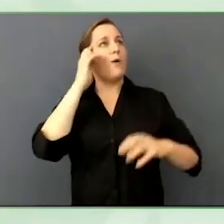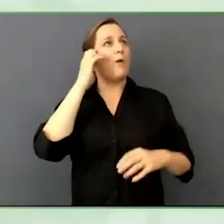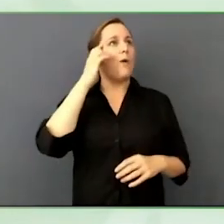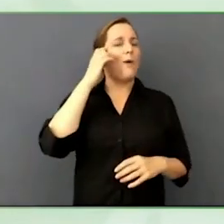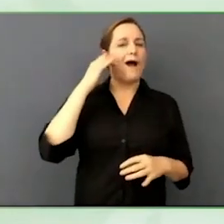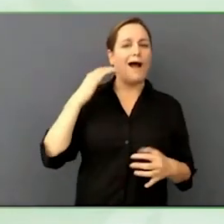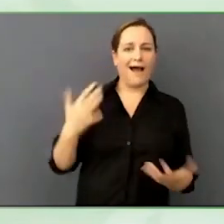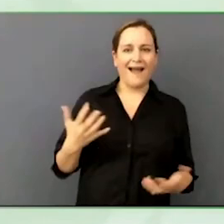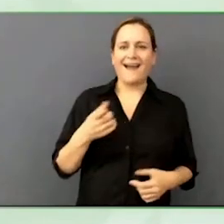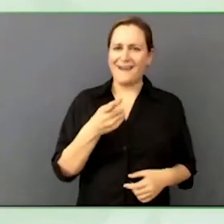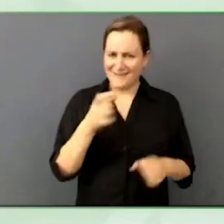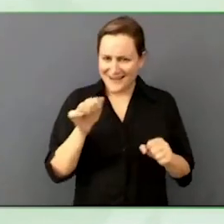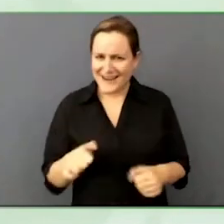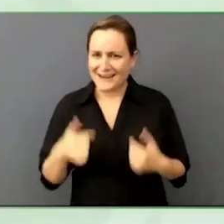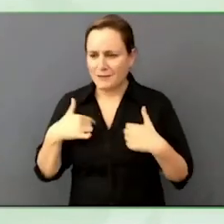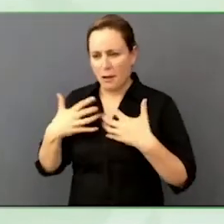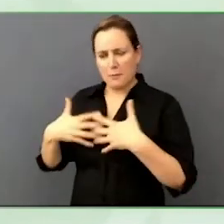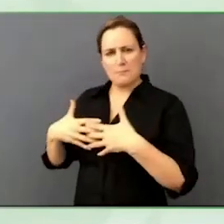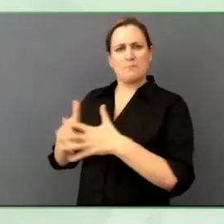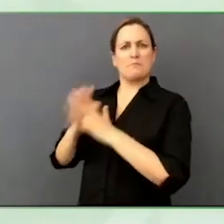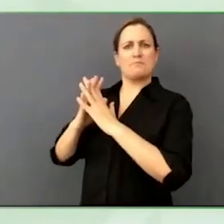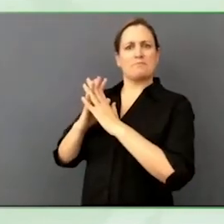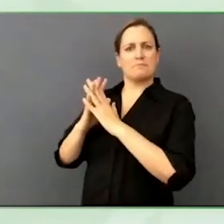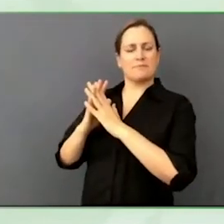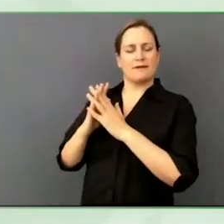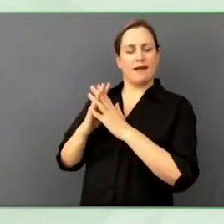experience standpoint first instead of the functionality standpoint.